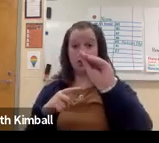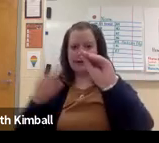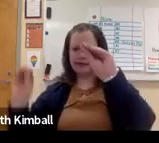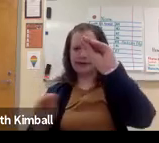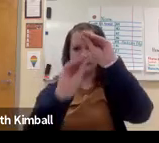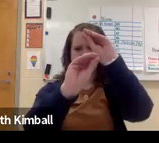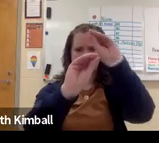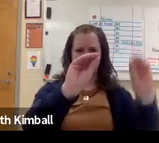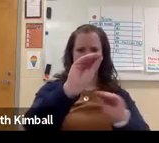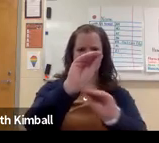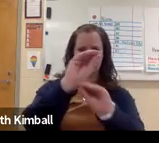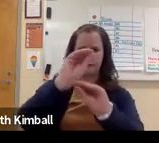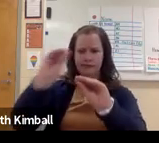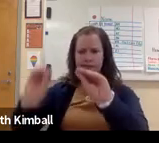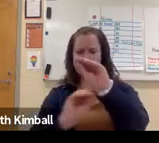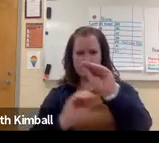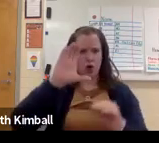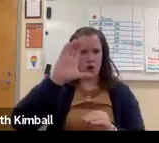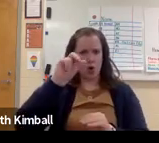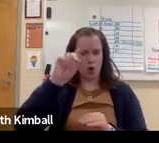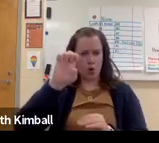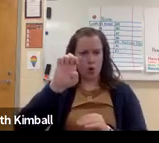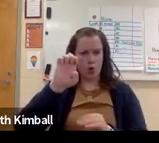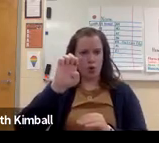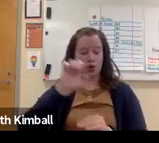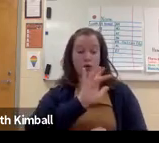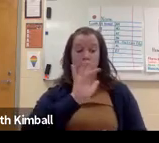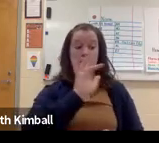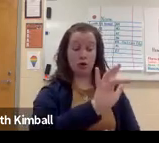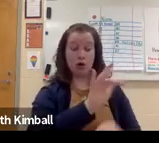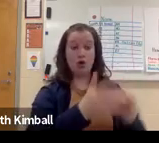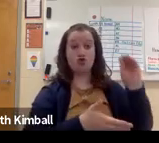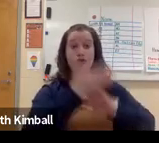It's very visual, and it shows how